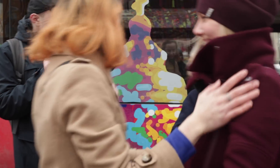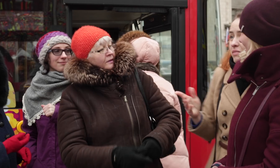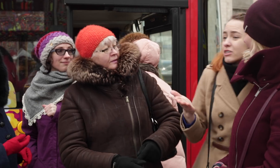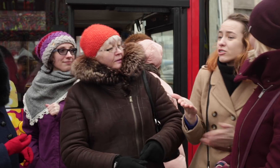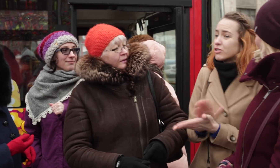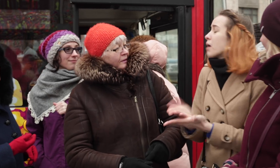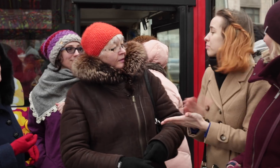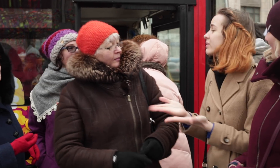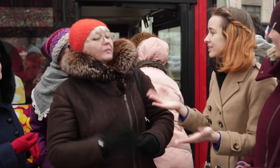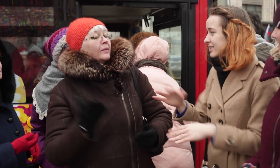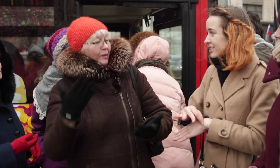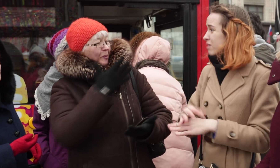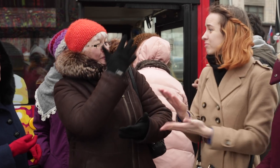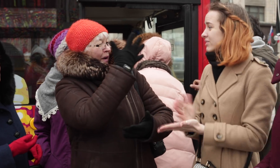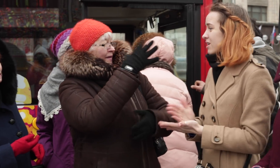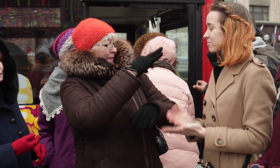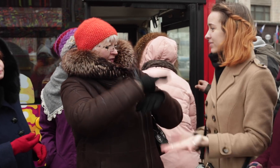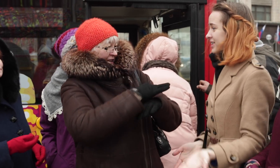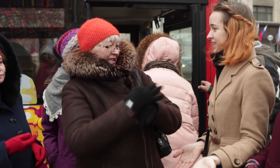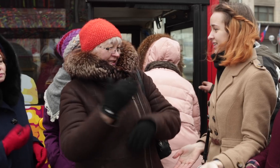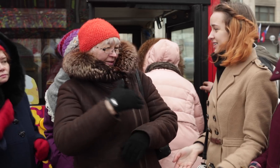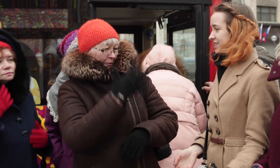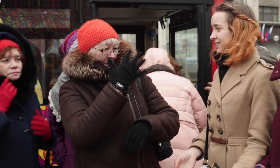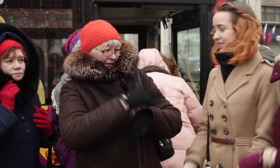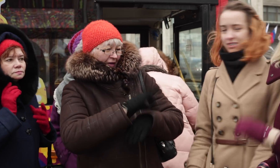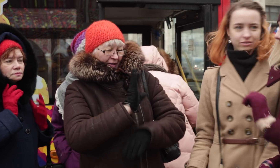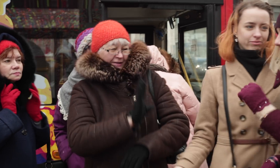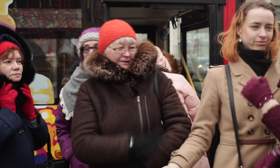Will the interpreter be here soon? The interpreter should be about 5 minutes.